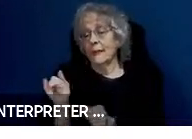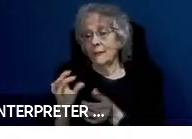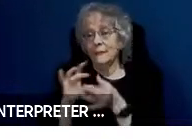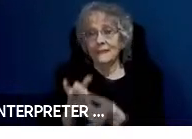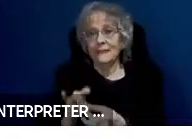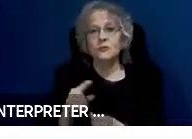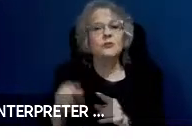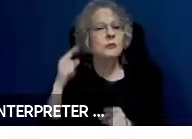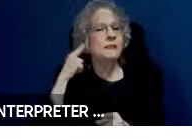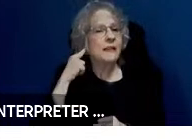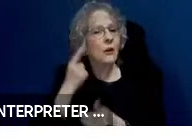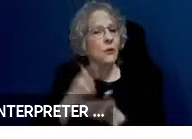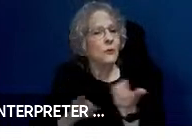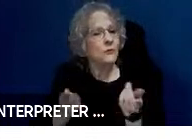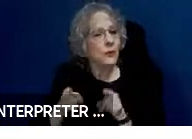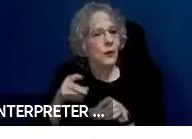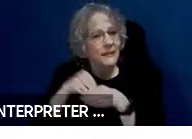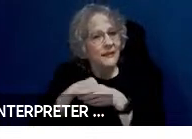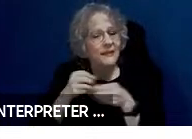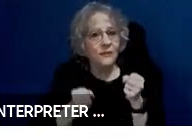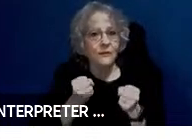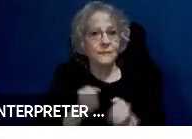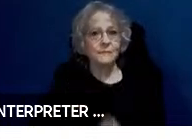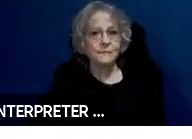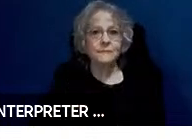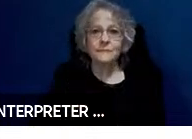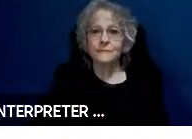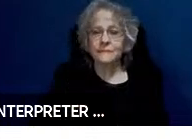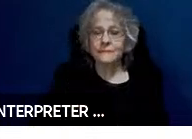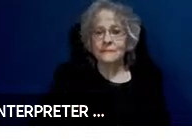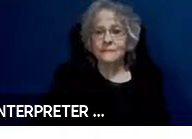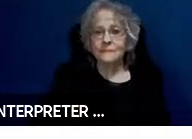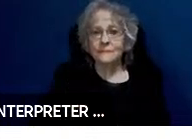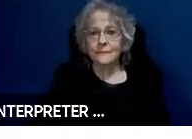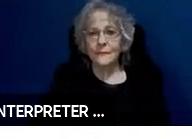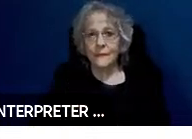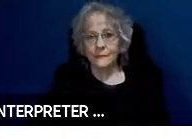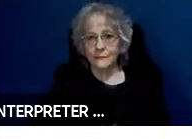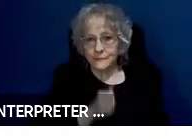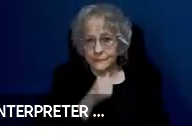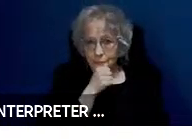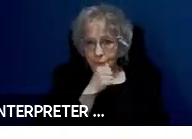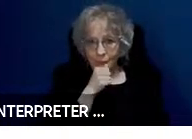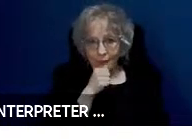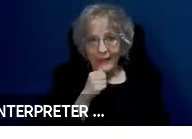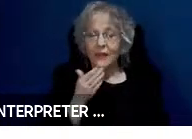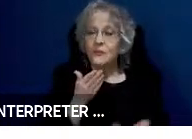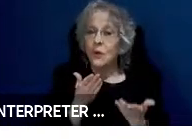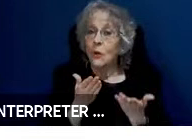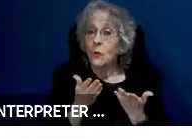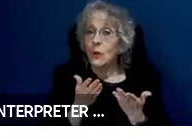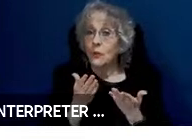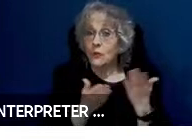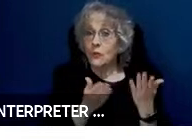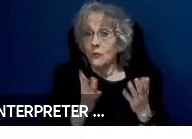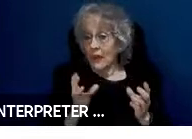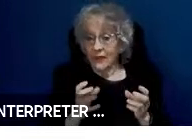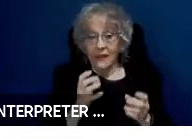is going on in the car. So the services that the car company would implement or the accessibility